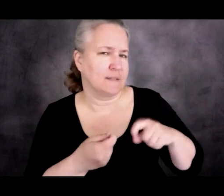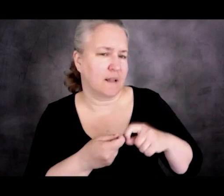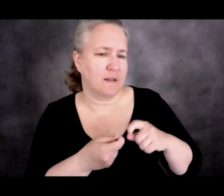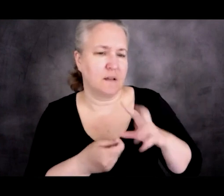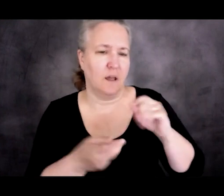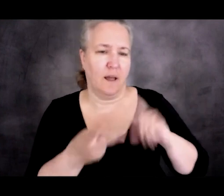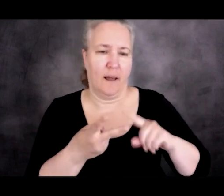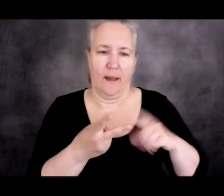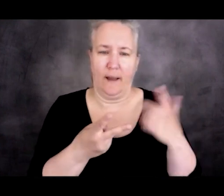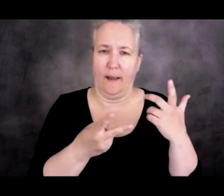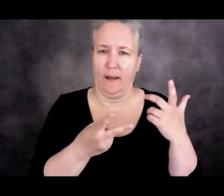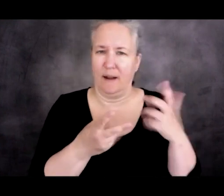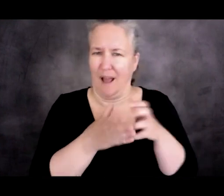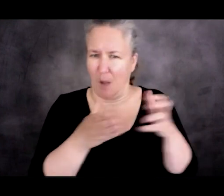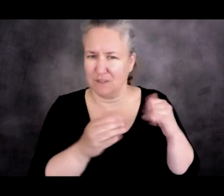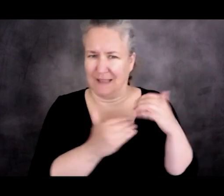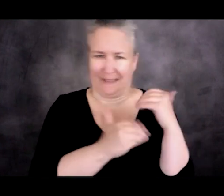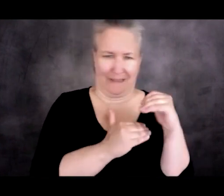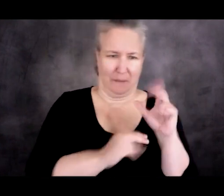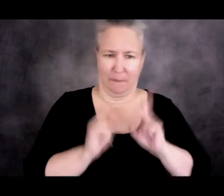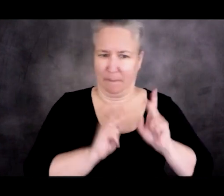and does it limit people from having